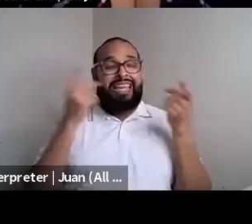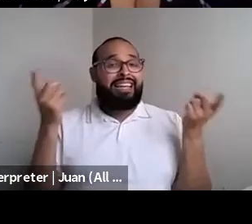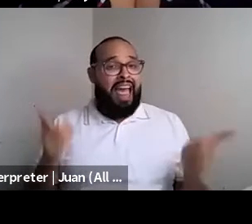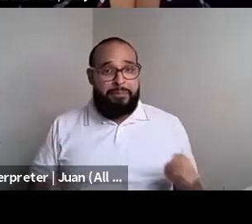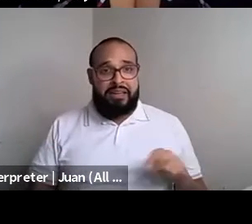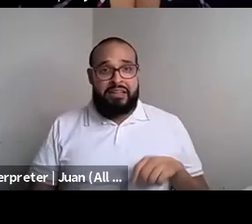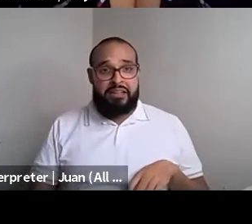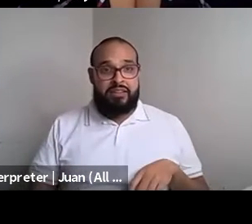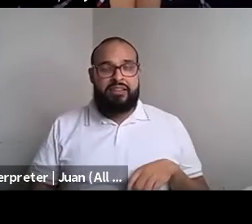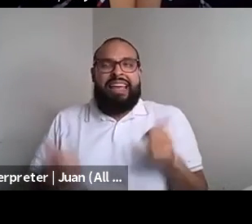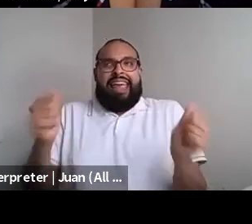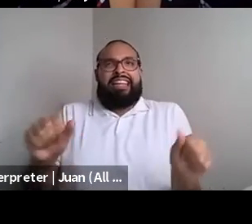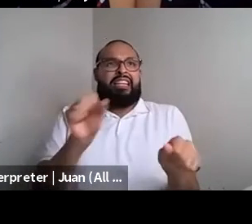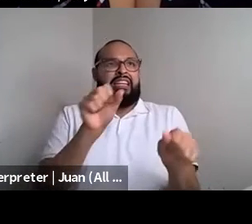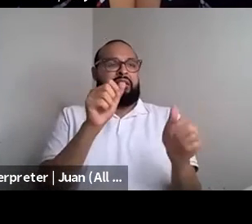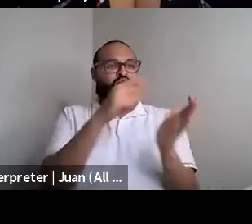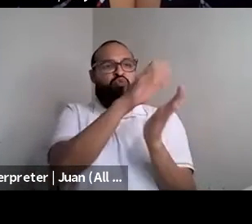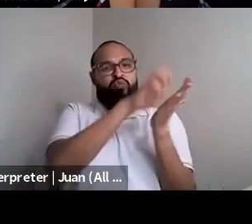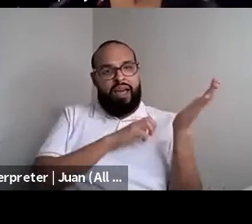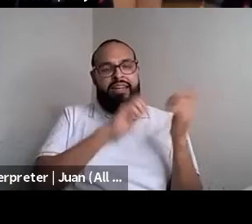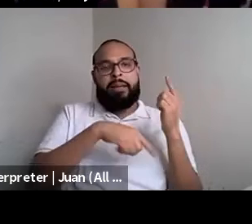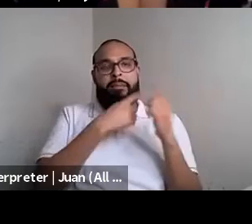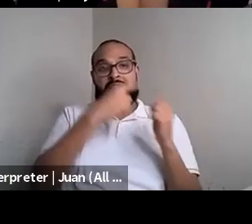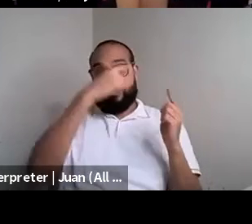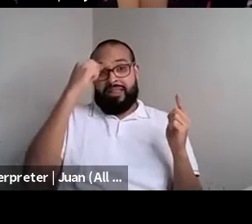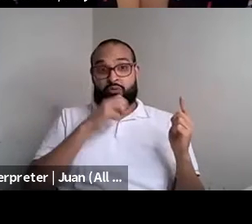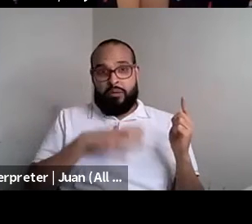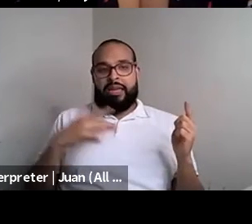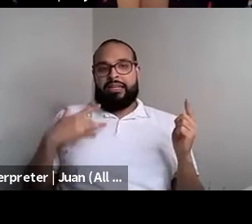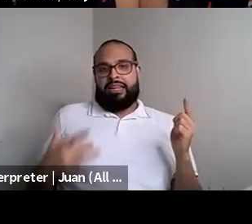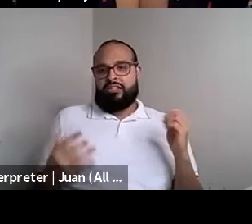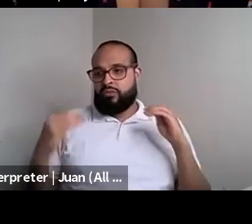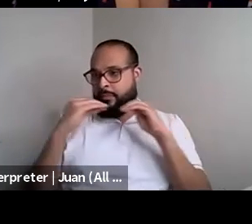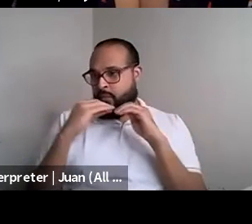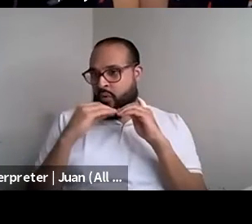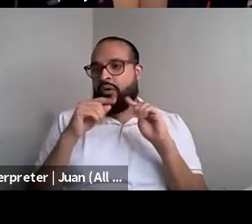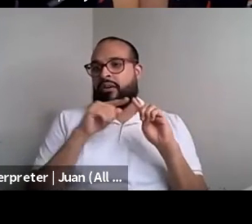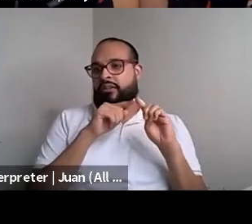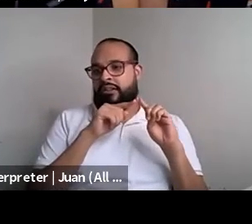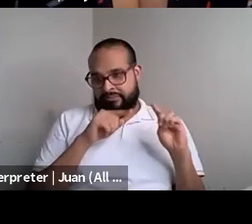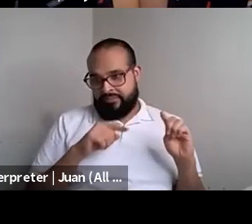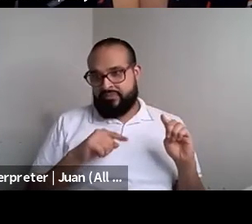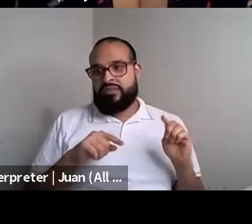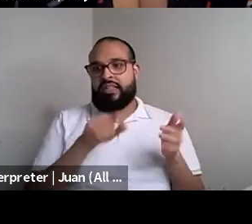Kokumo: Black women like myself is the creative idea. And so the beauty of my music and my poetry and my artist that is